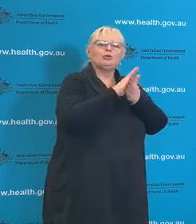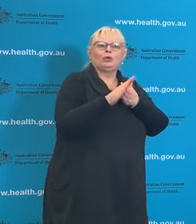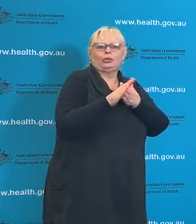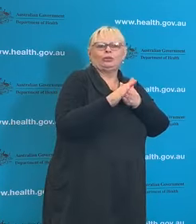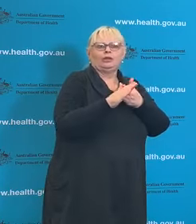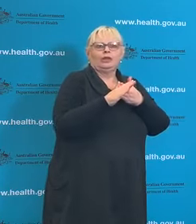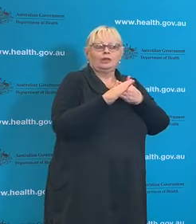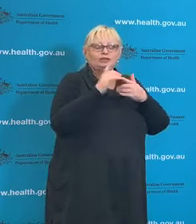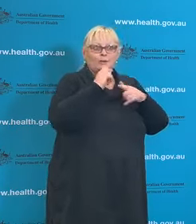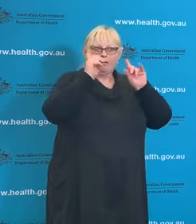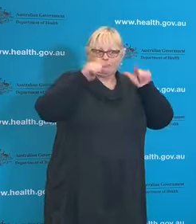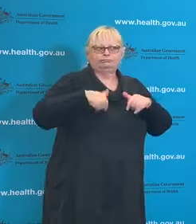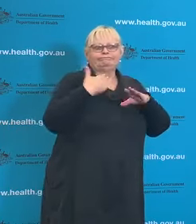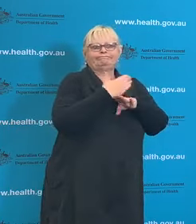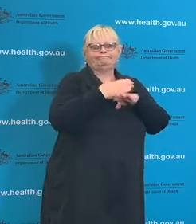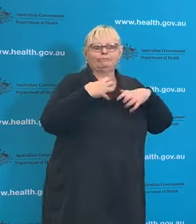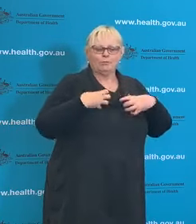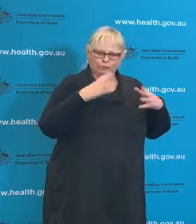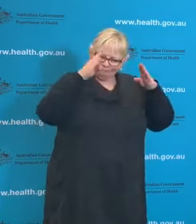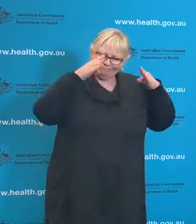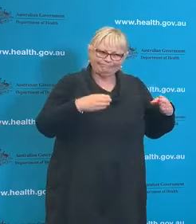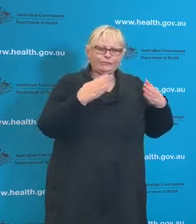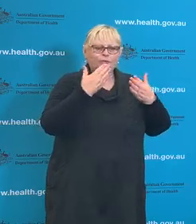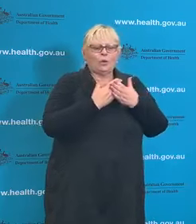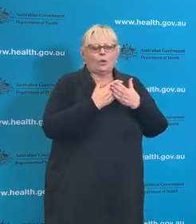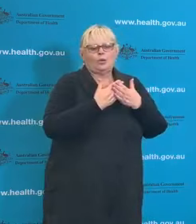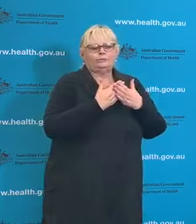the coming weeks, will continue to concentrate that and obviously the